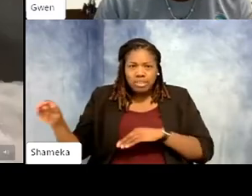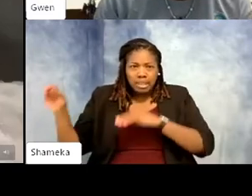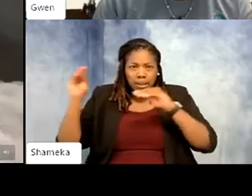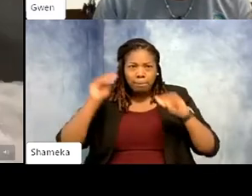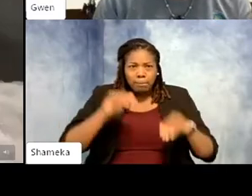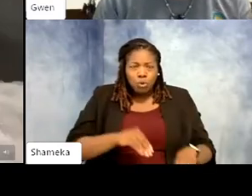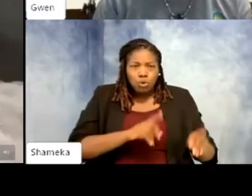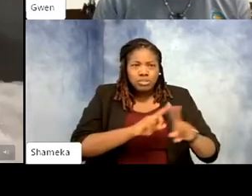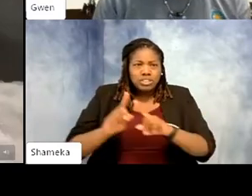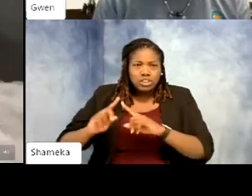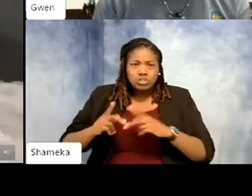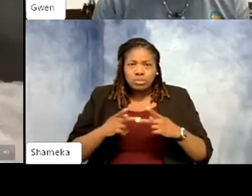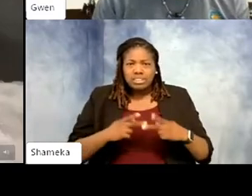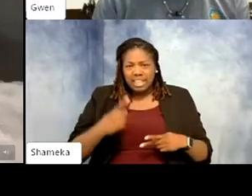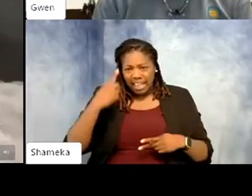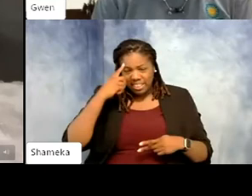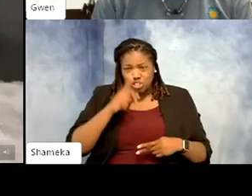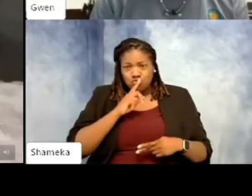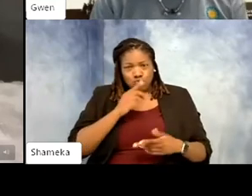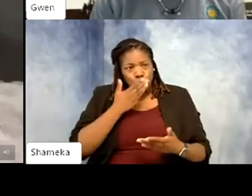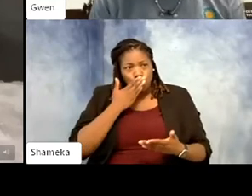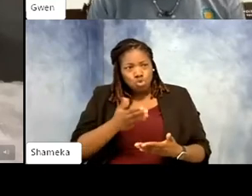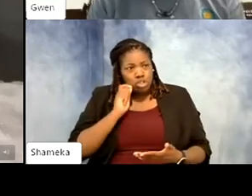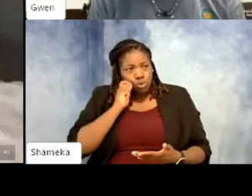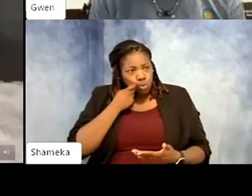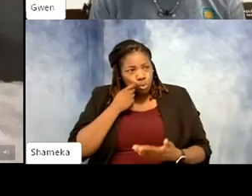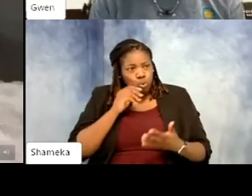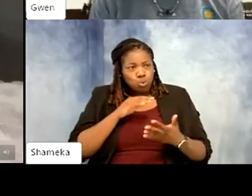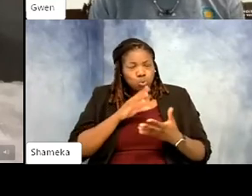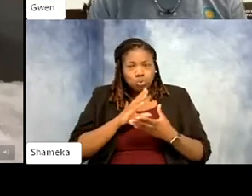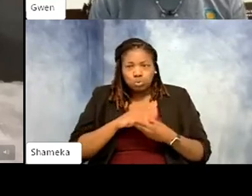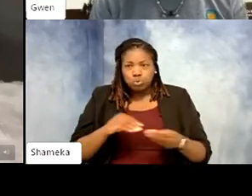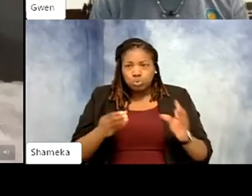I think it's a very impressive story. And colors on passerines will knock your socks off.